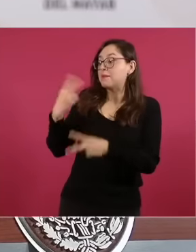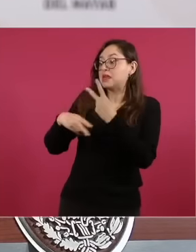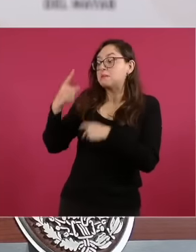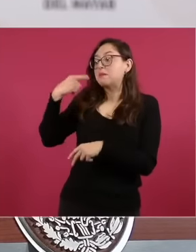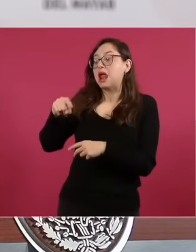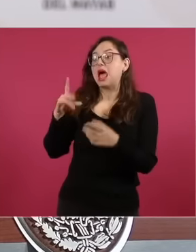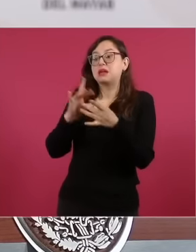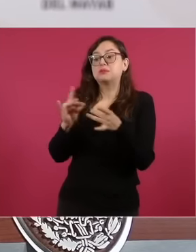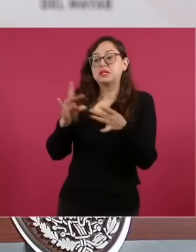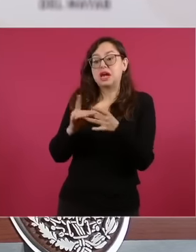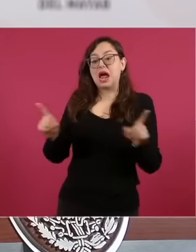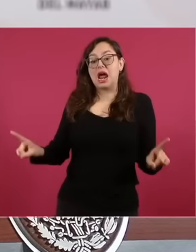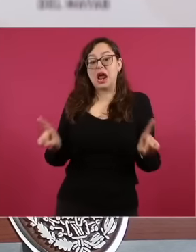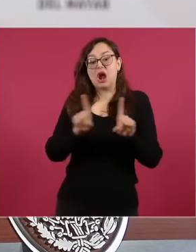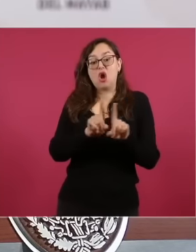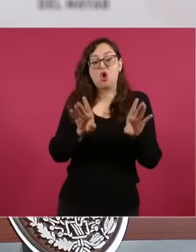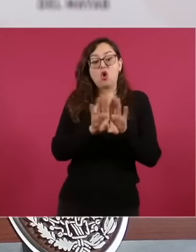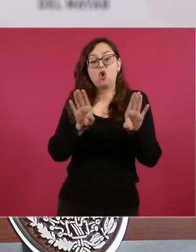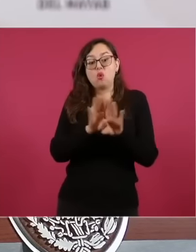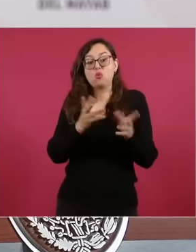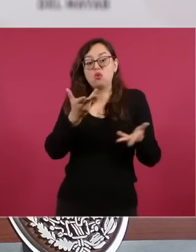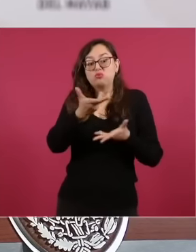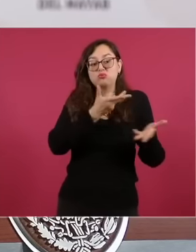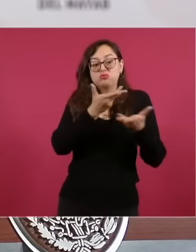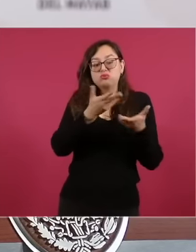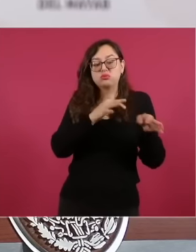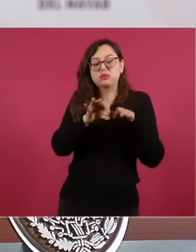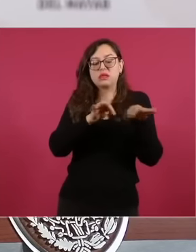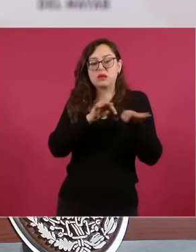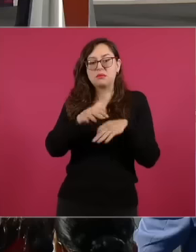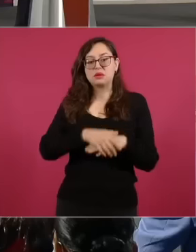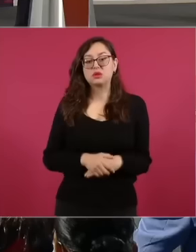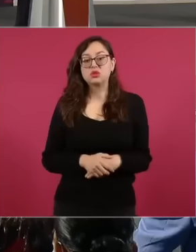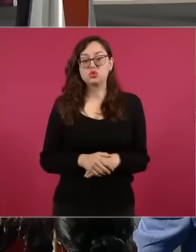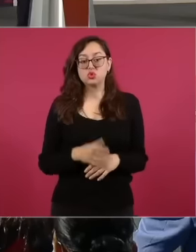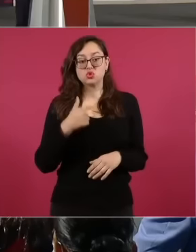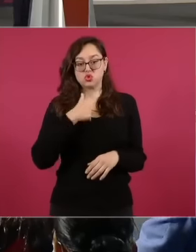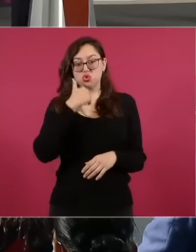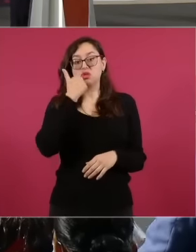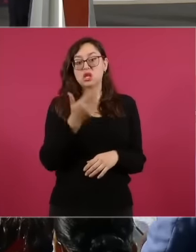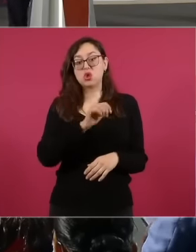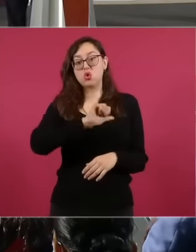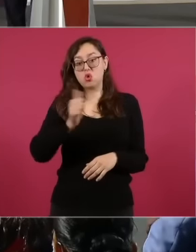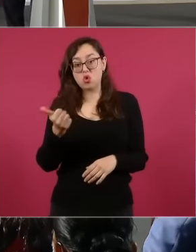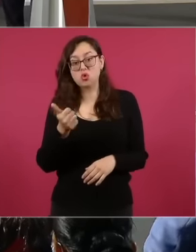the people of the Labor Party in other countries, eh, let me ask you the other question that